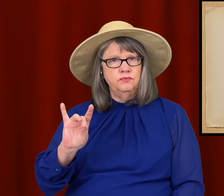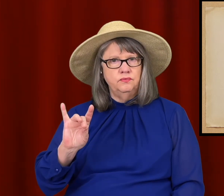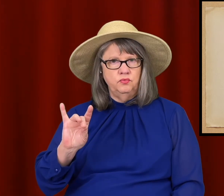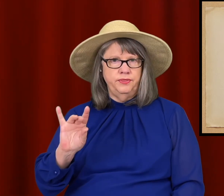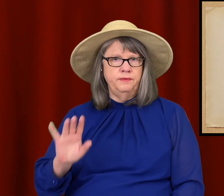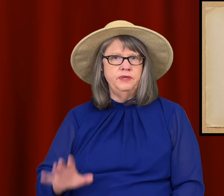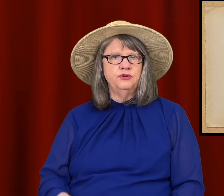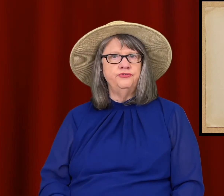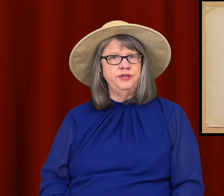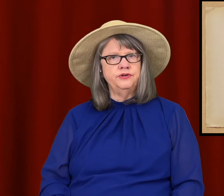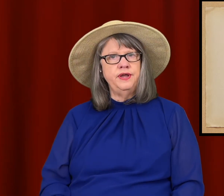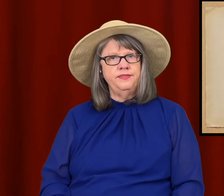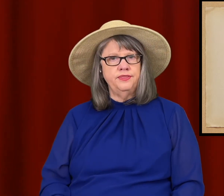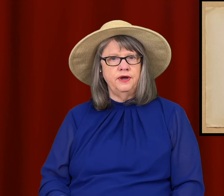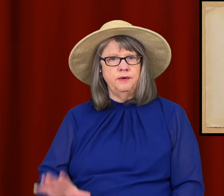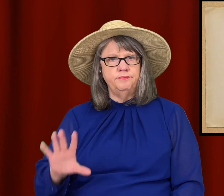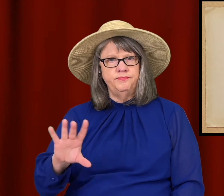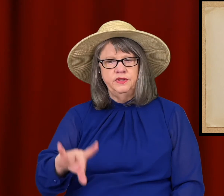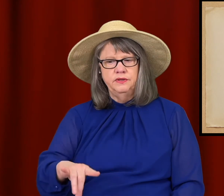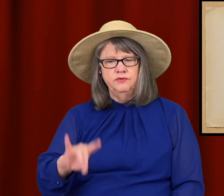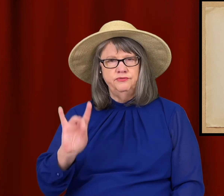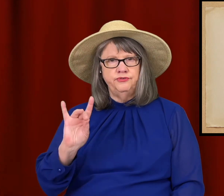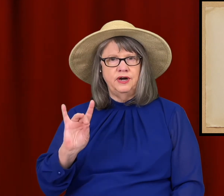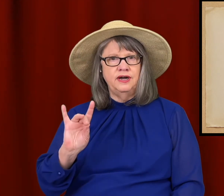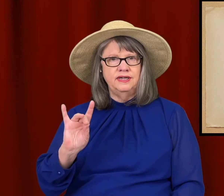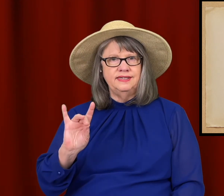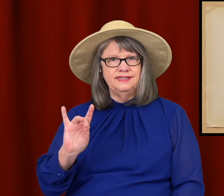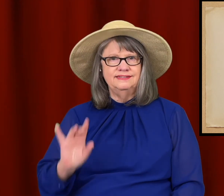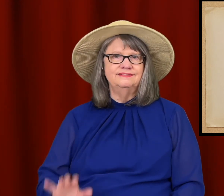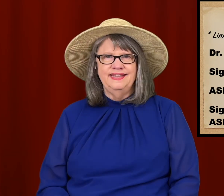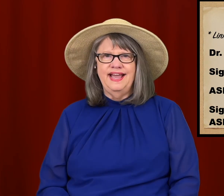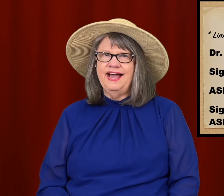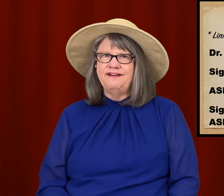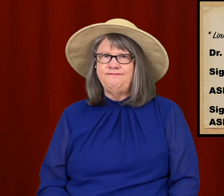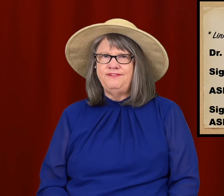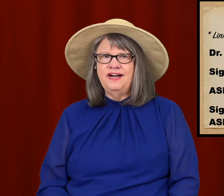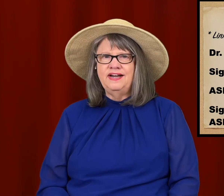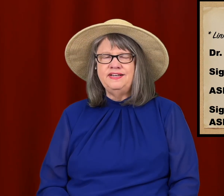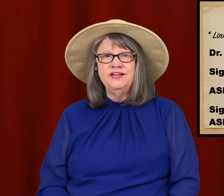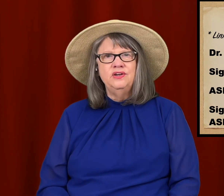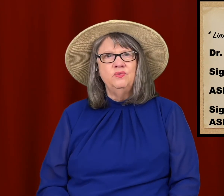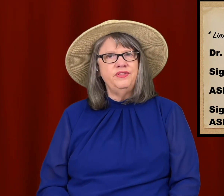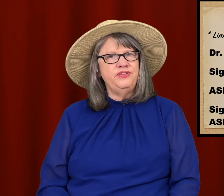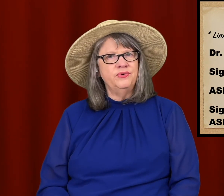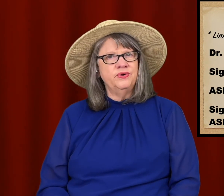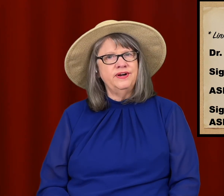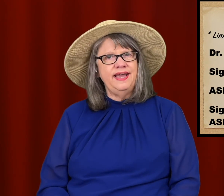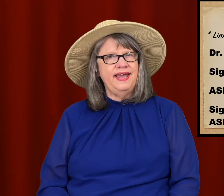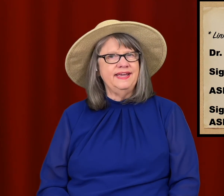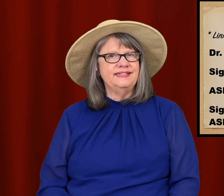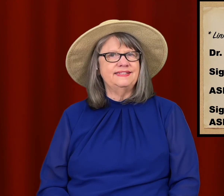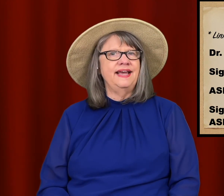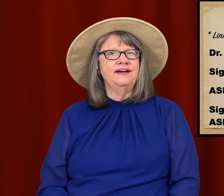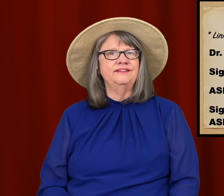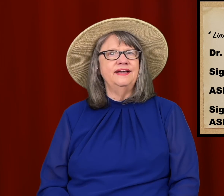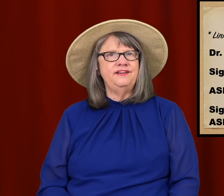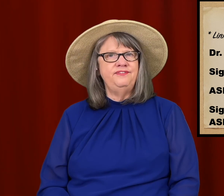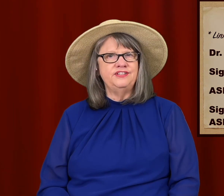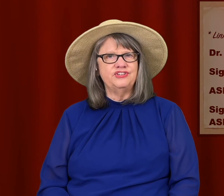With the middle finger and the thumb. FIND. Have fun with your ASL adventures! 🤙